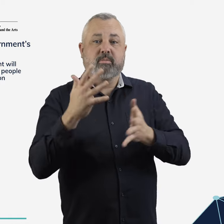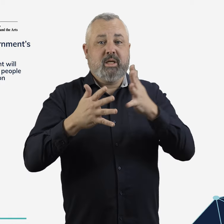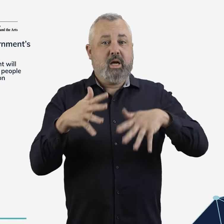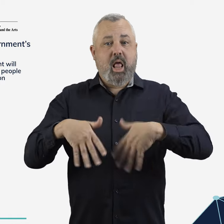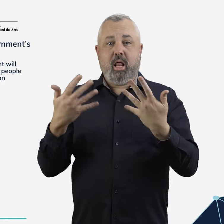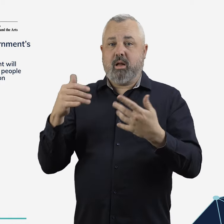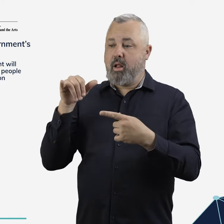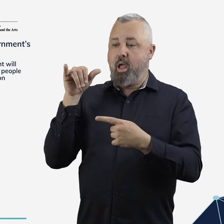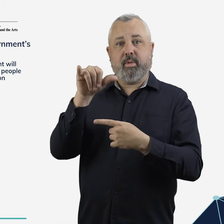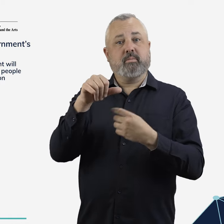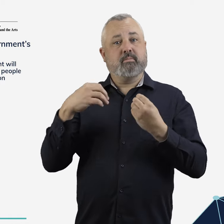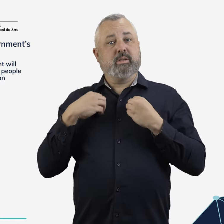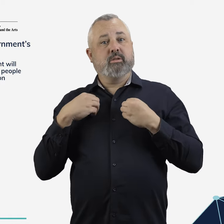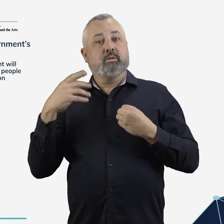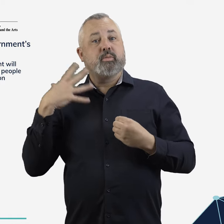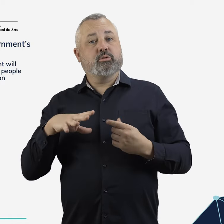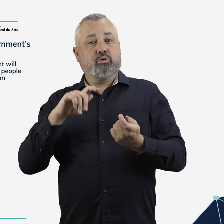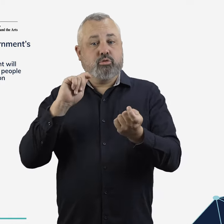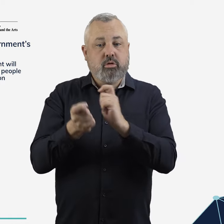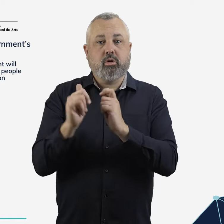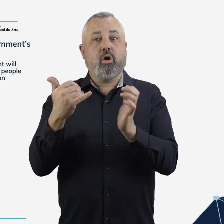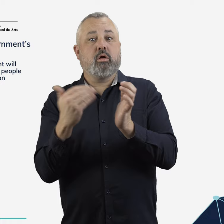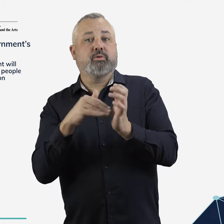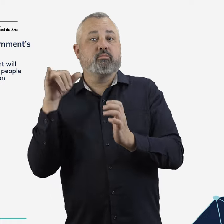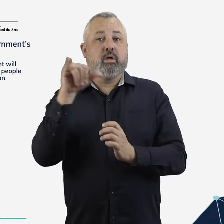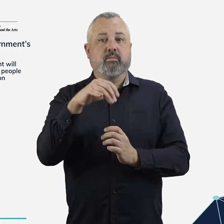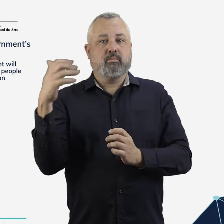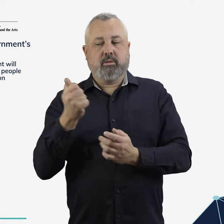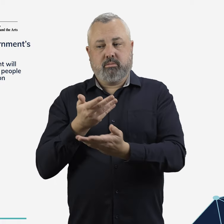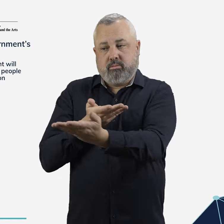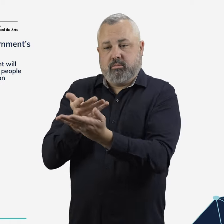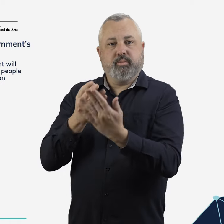government has set clear expectations for proponents of flight path changes to actively engage with